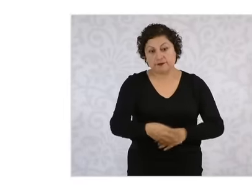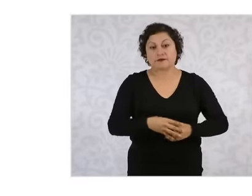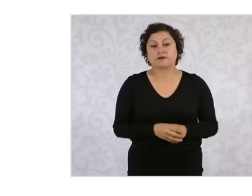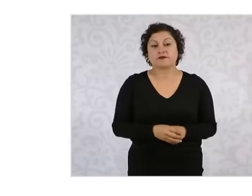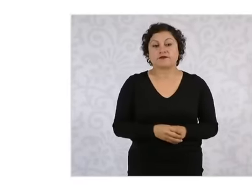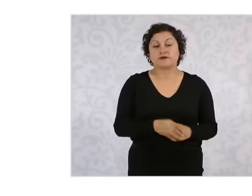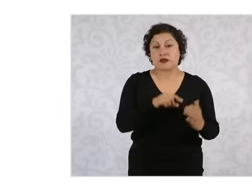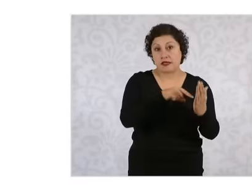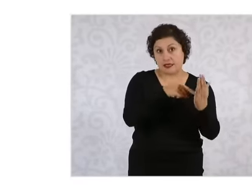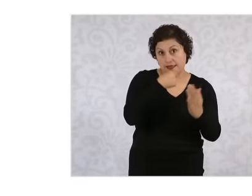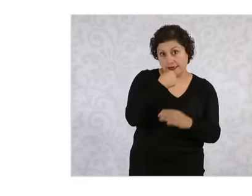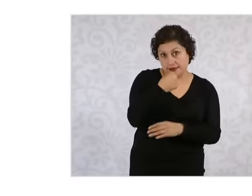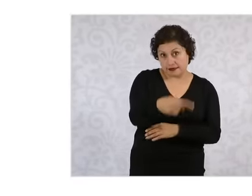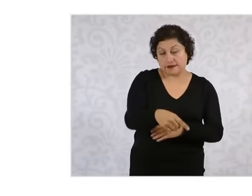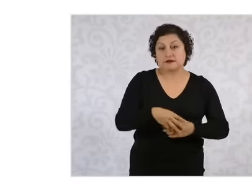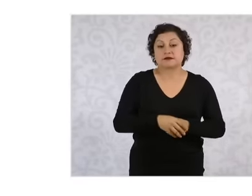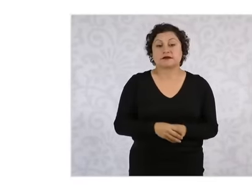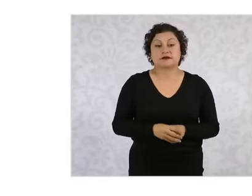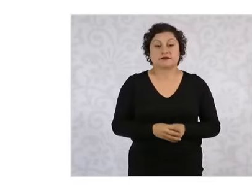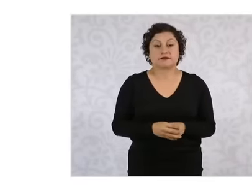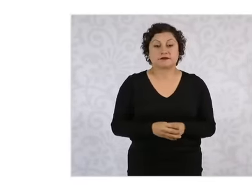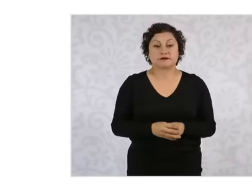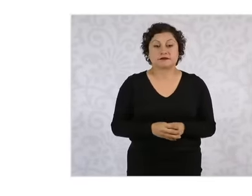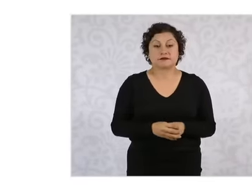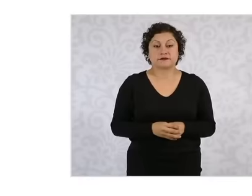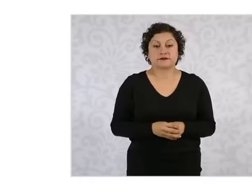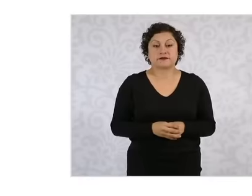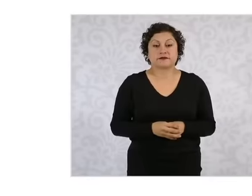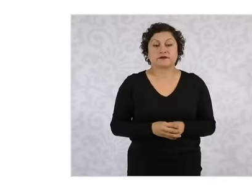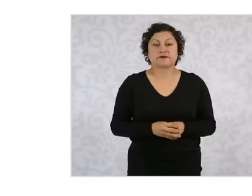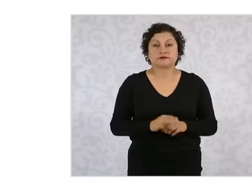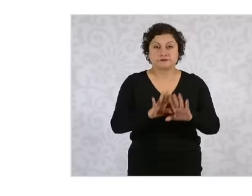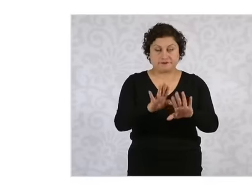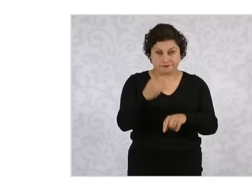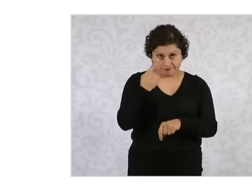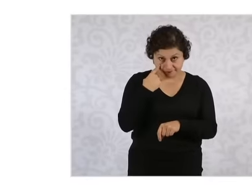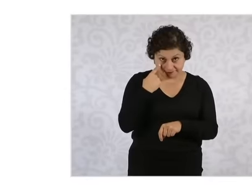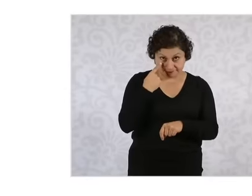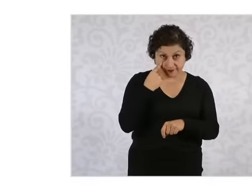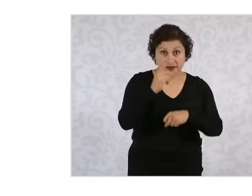countries that to change The Constitution has to appoint